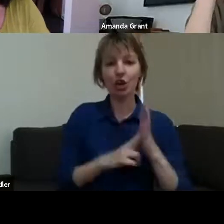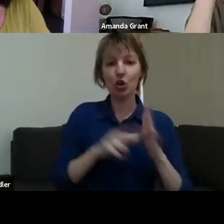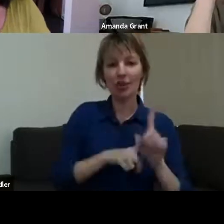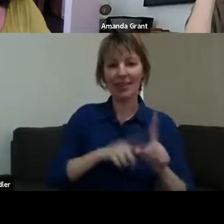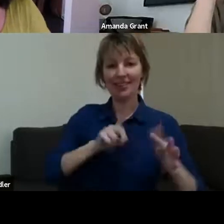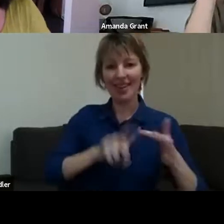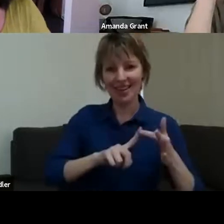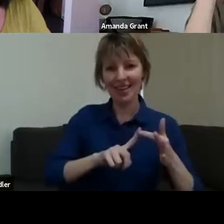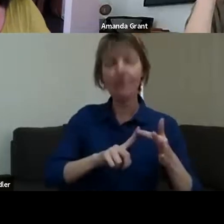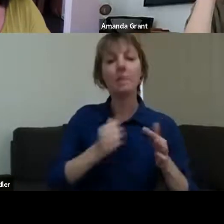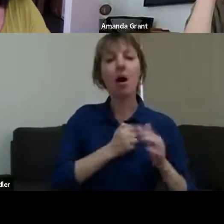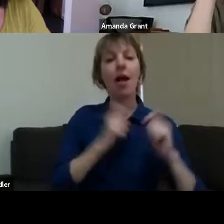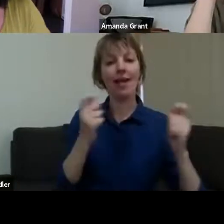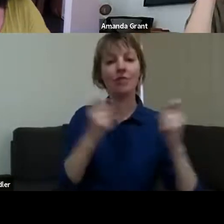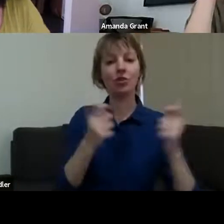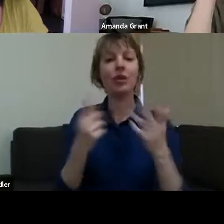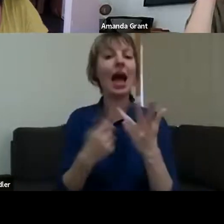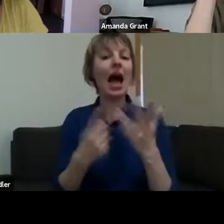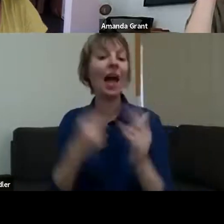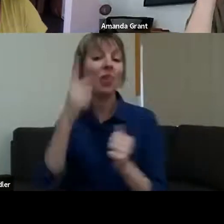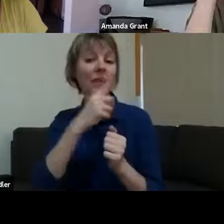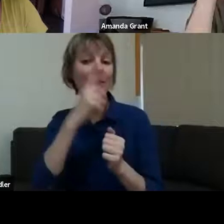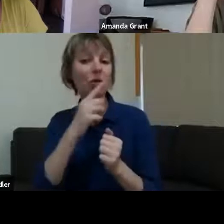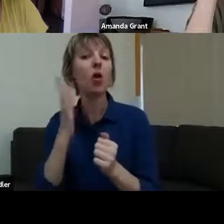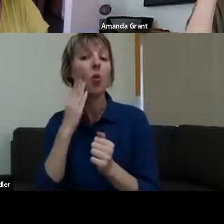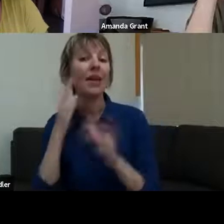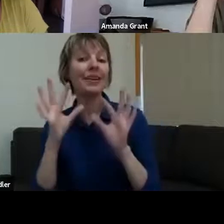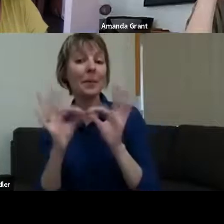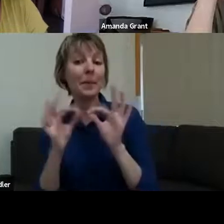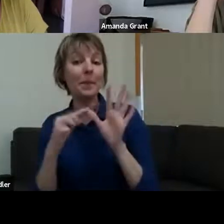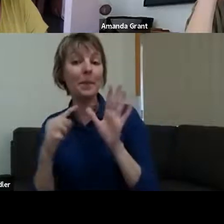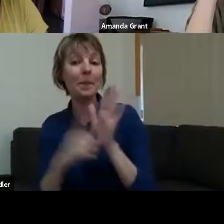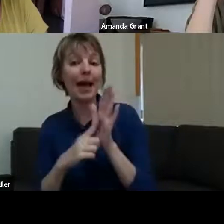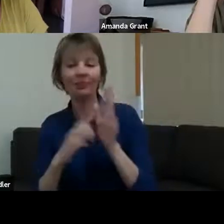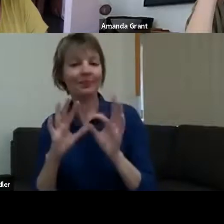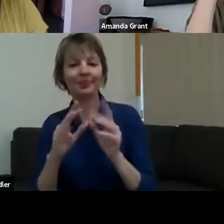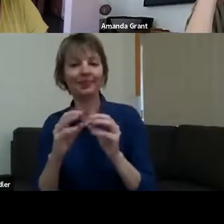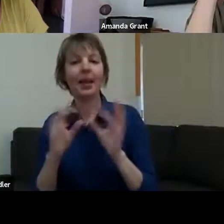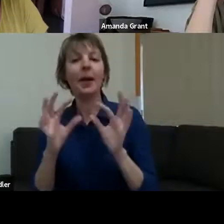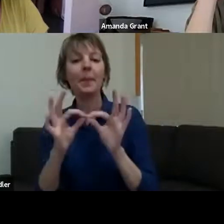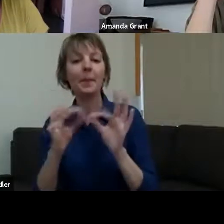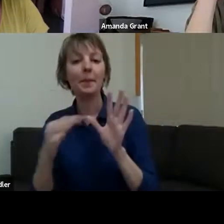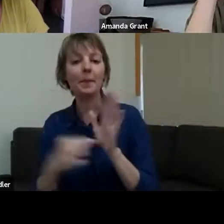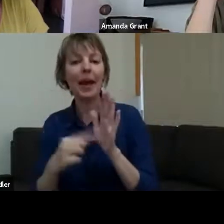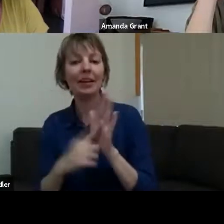got hit a number of times. And being a rural and regional area, not